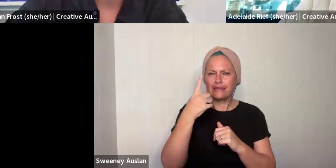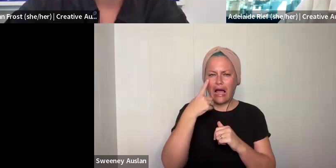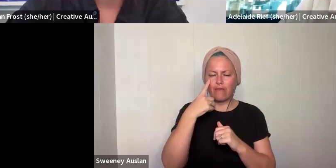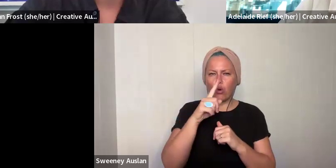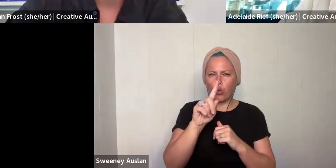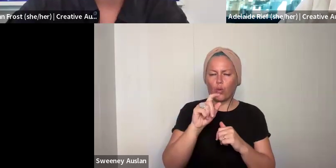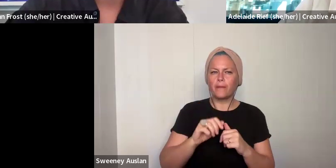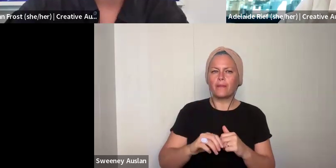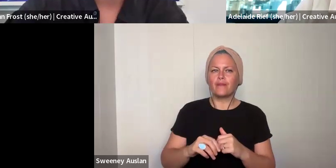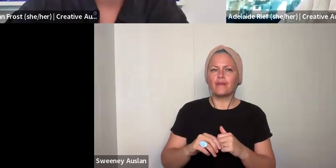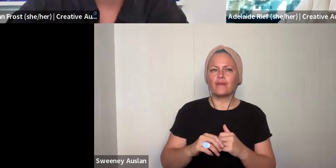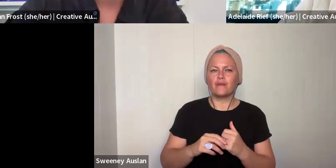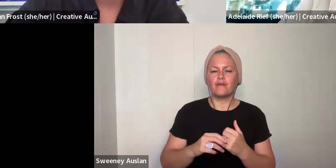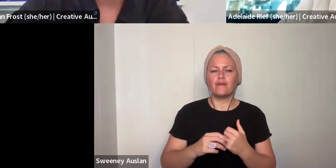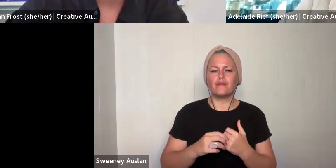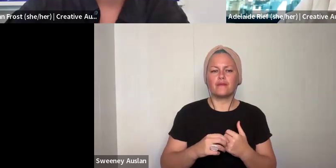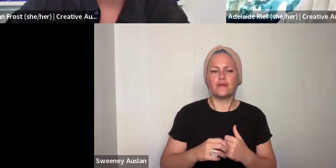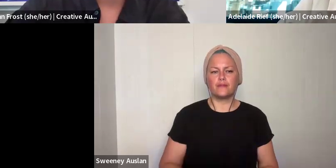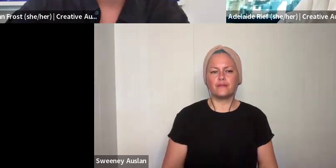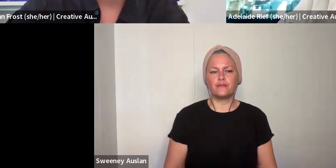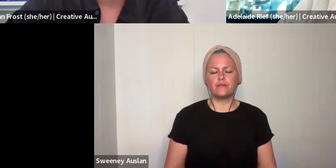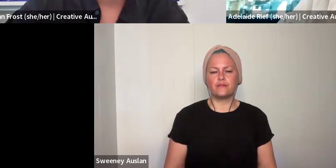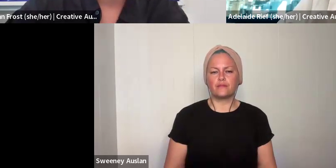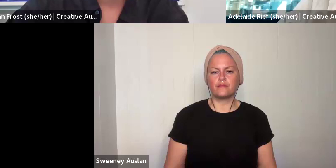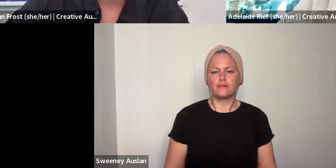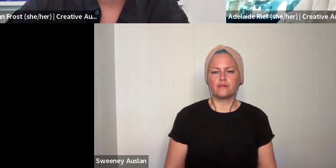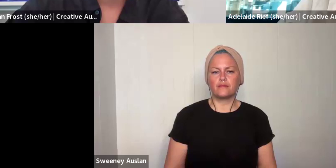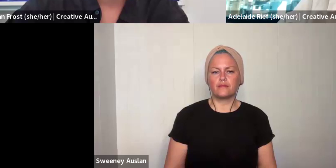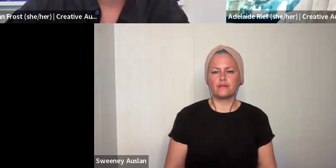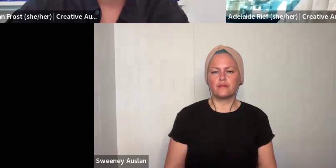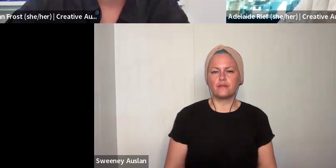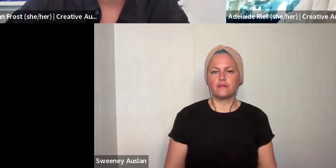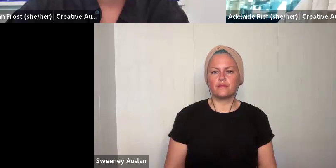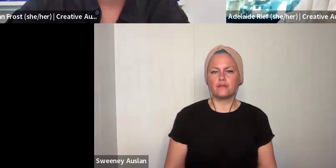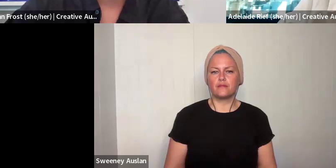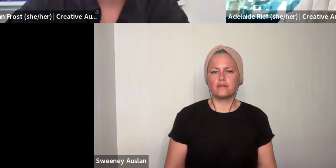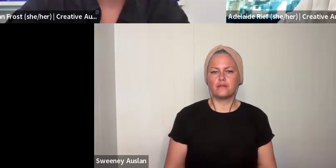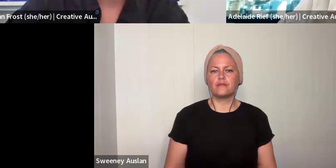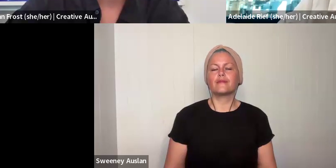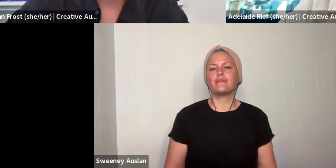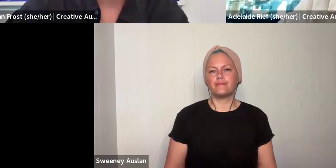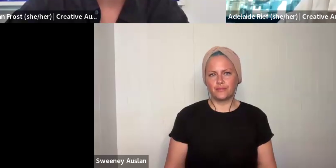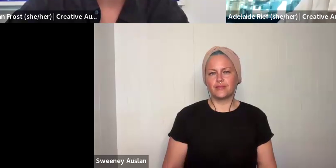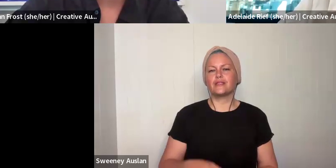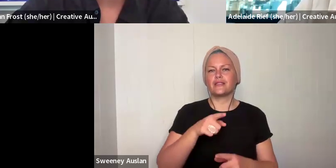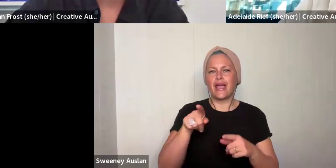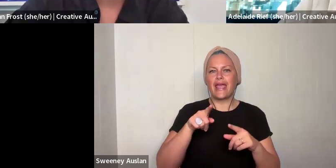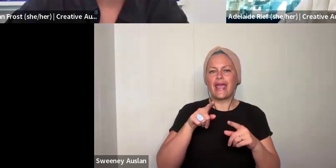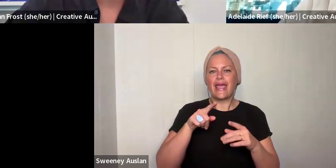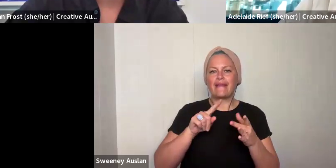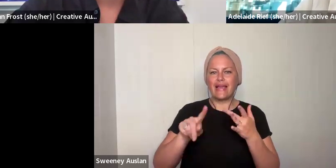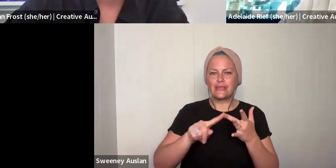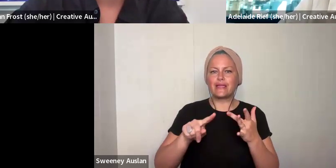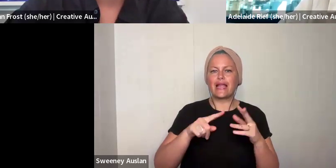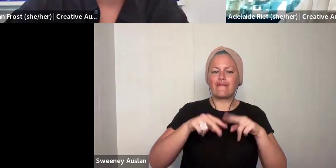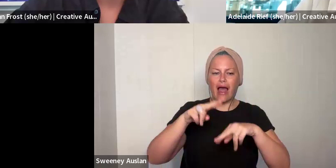I am just having a look here.